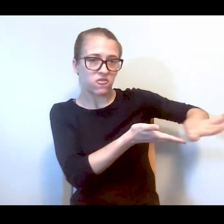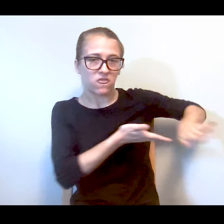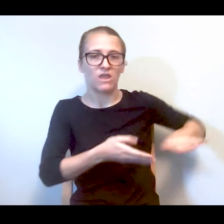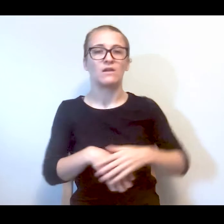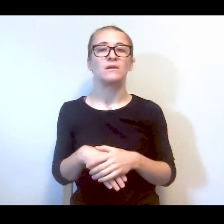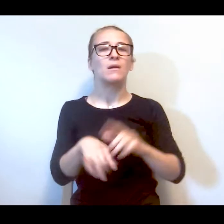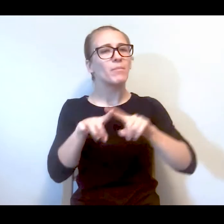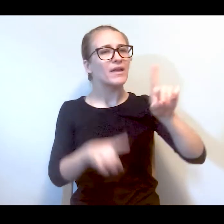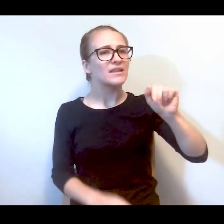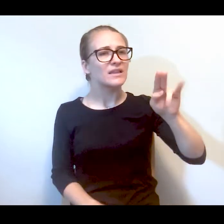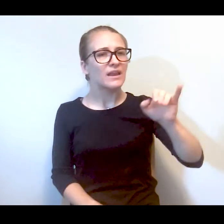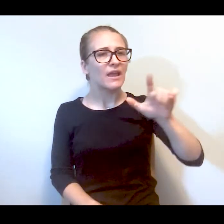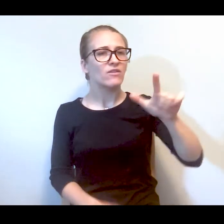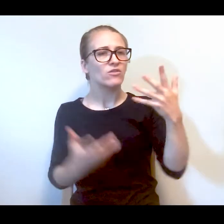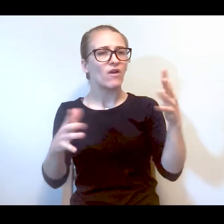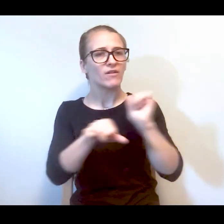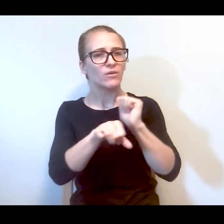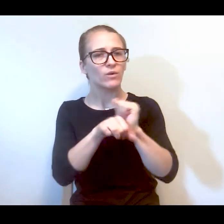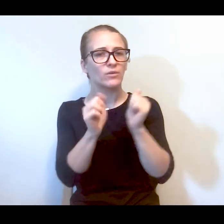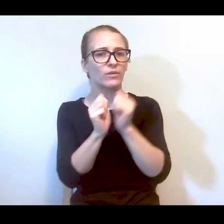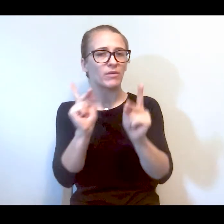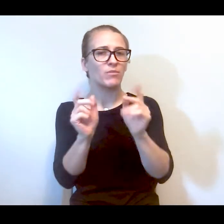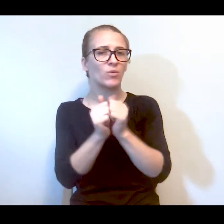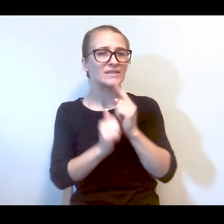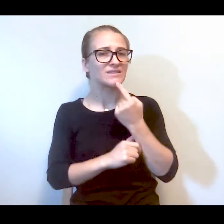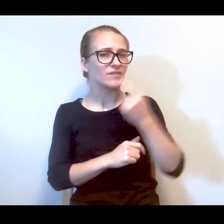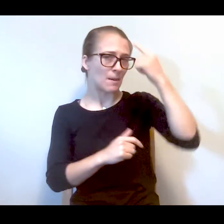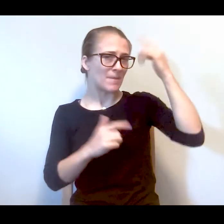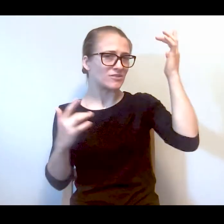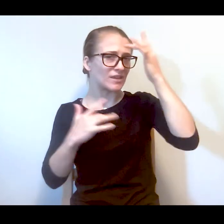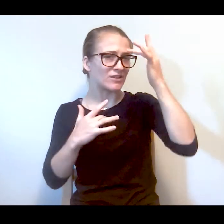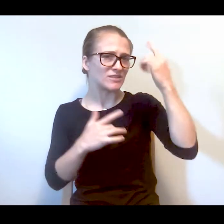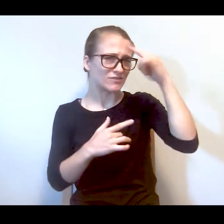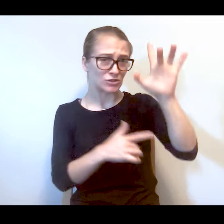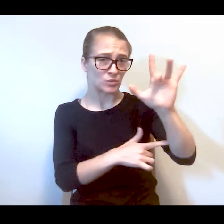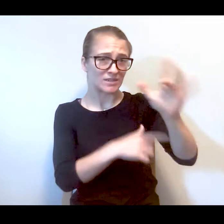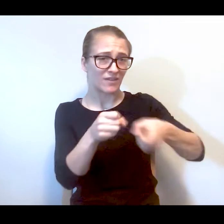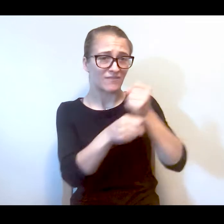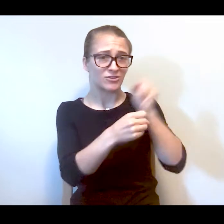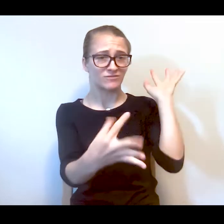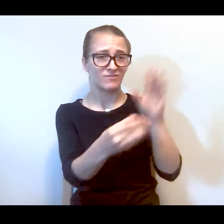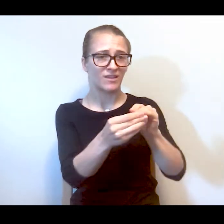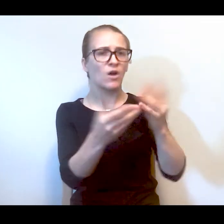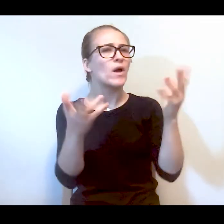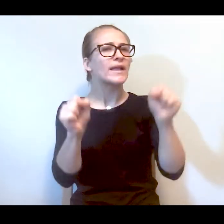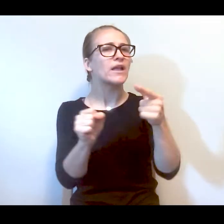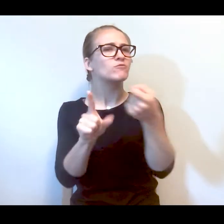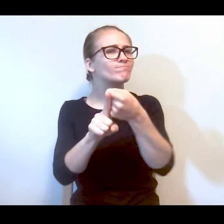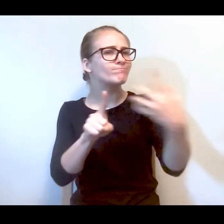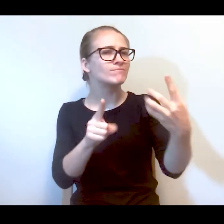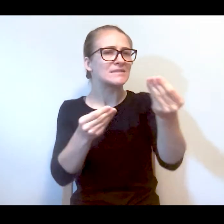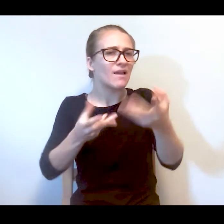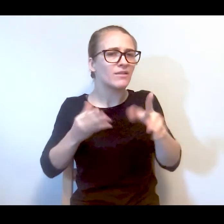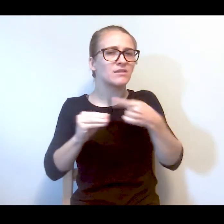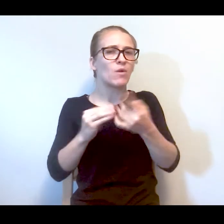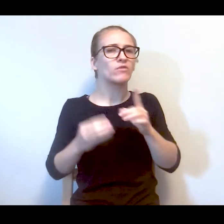Daniel, you've worked -- tell us about what's